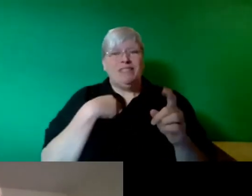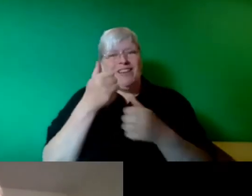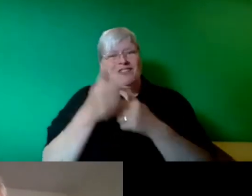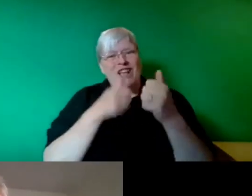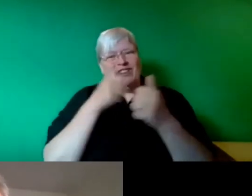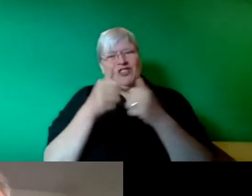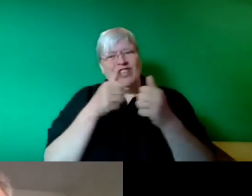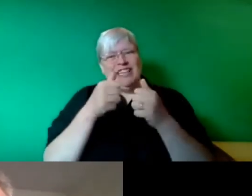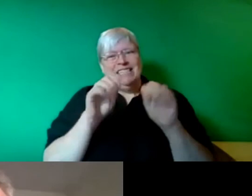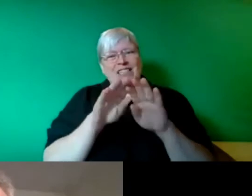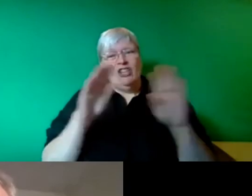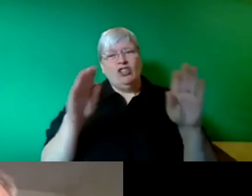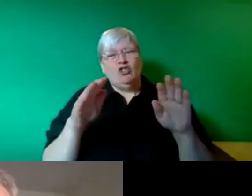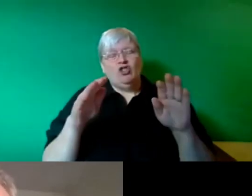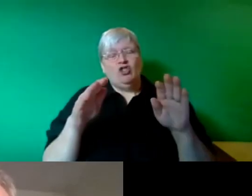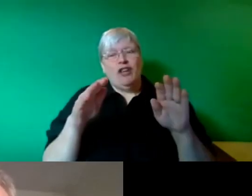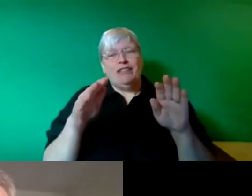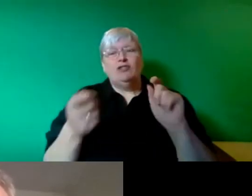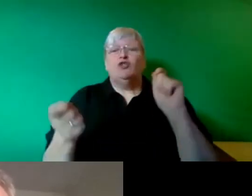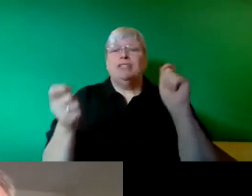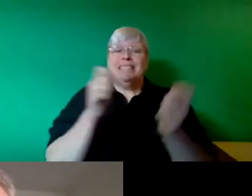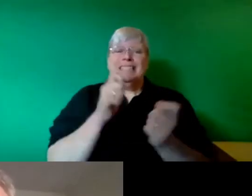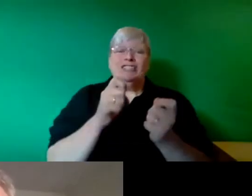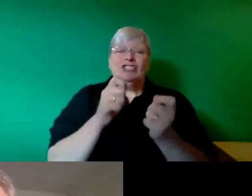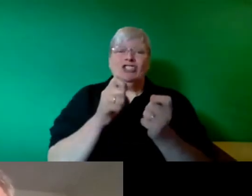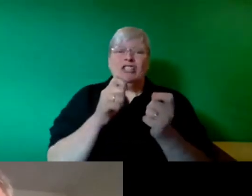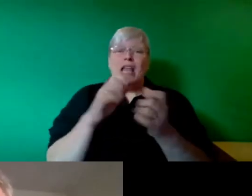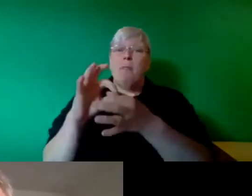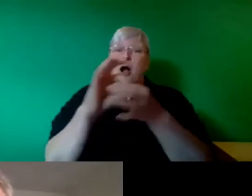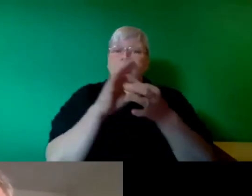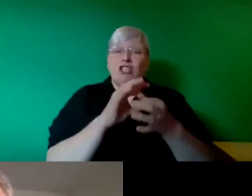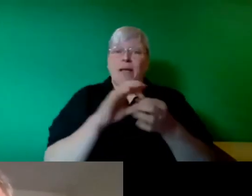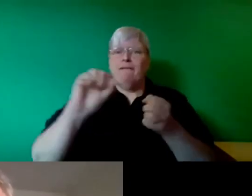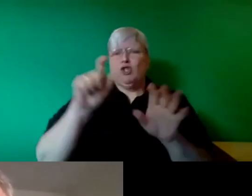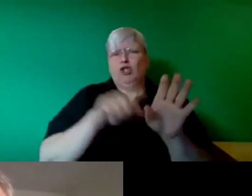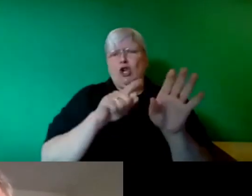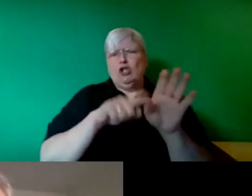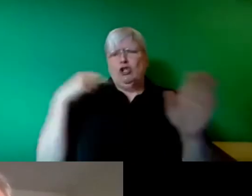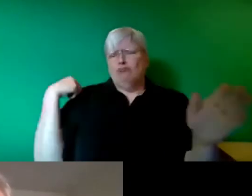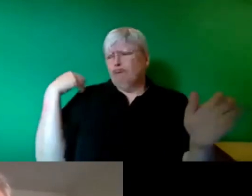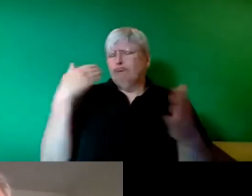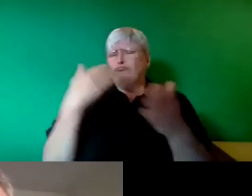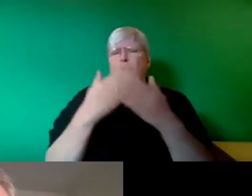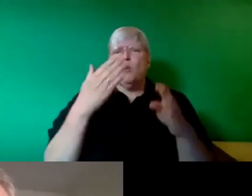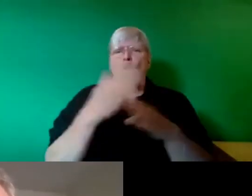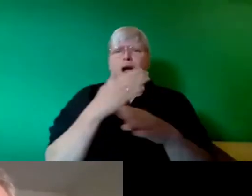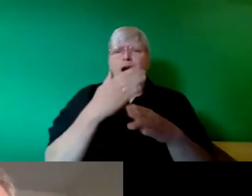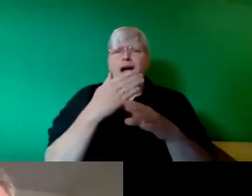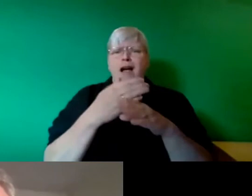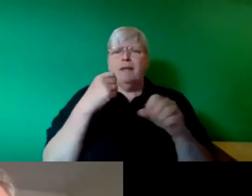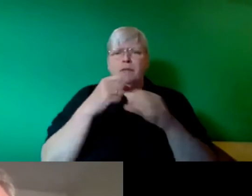Partnership for the years of work they've done in putting a vision for Scotland on the agenda,